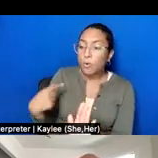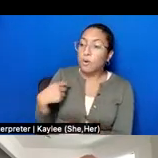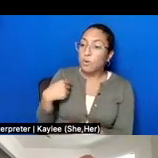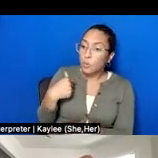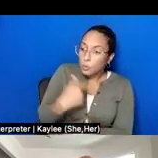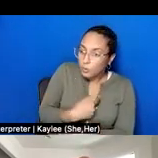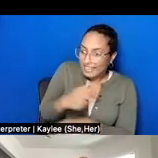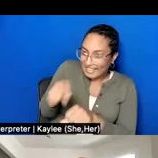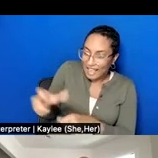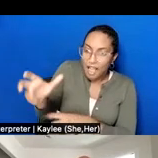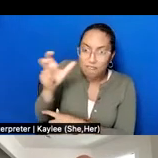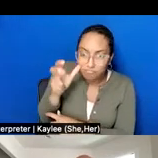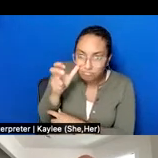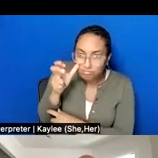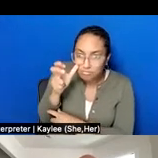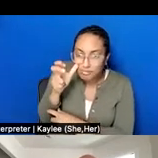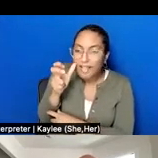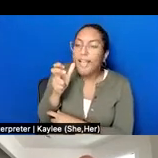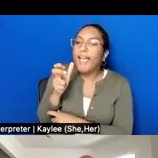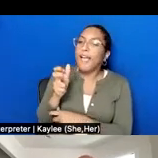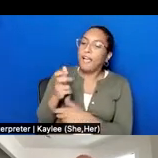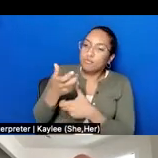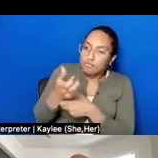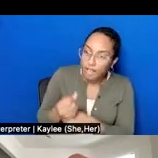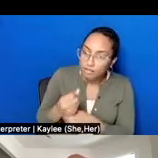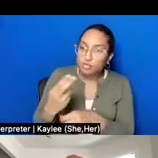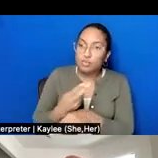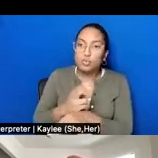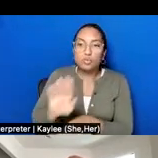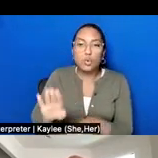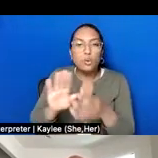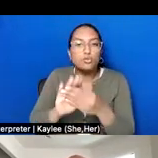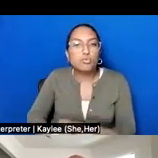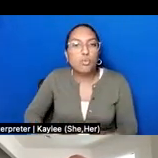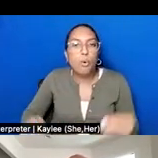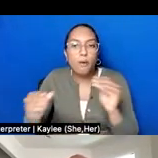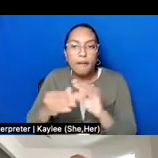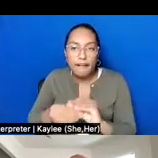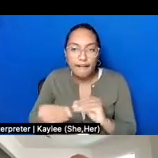This practice of community building was really important to the success of the Muslims in